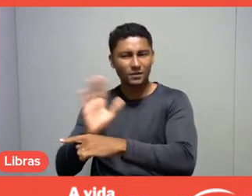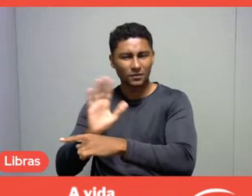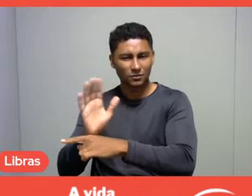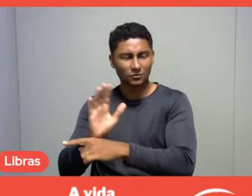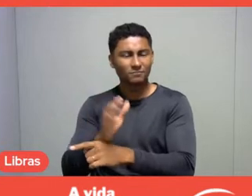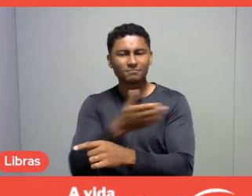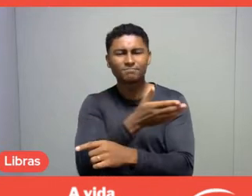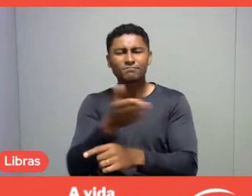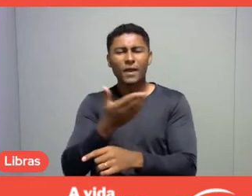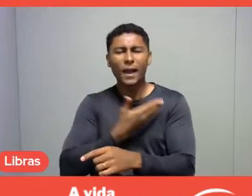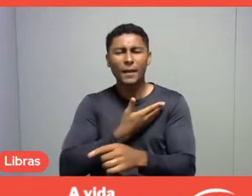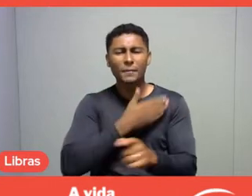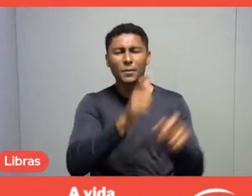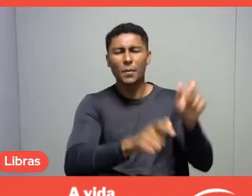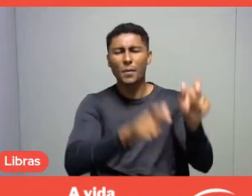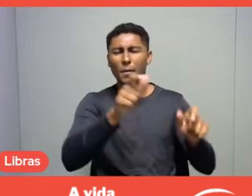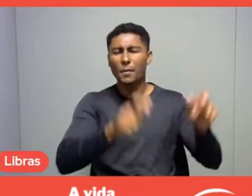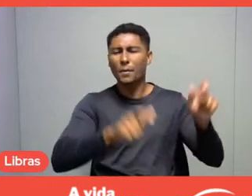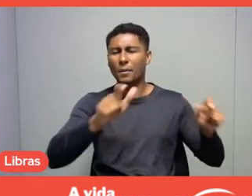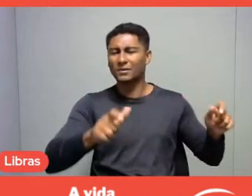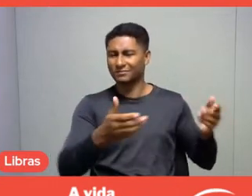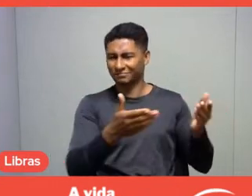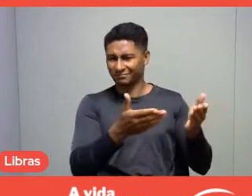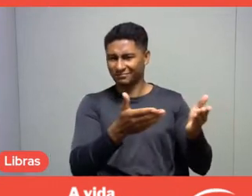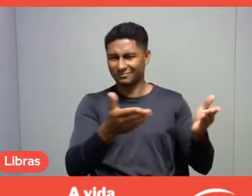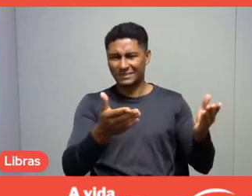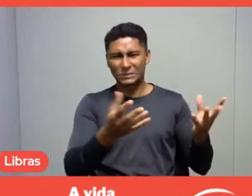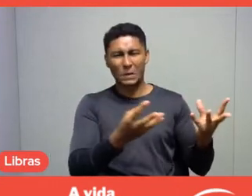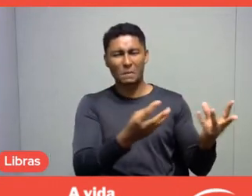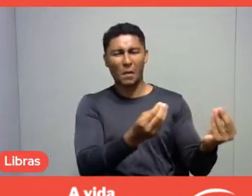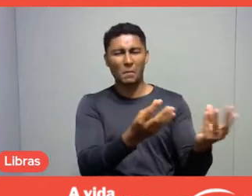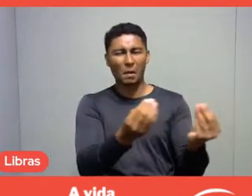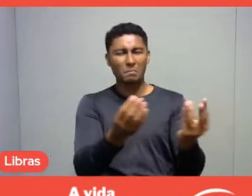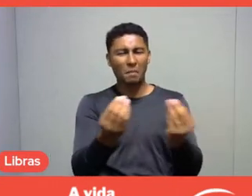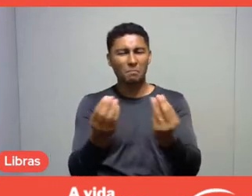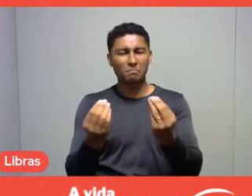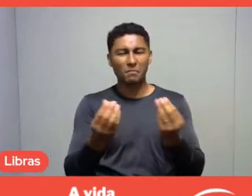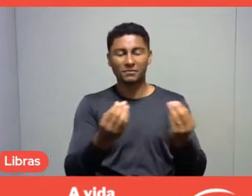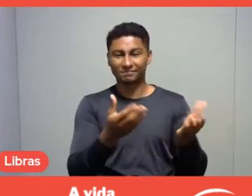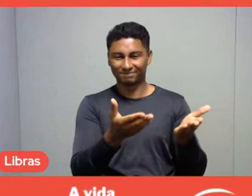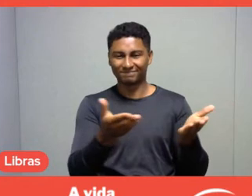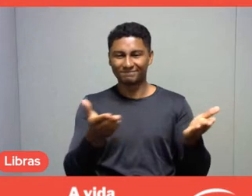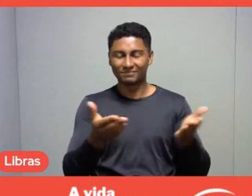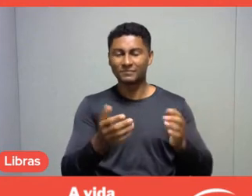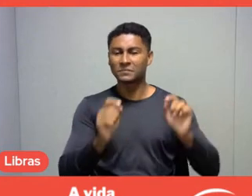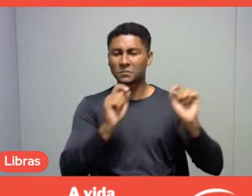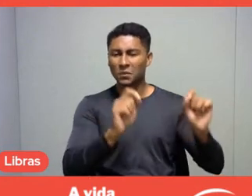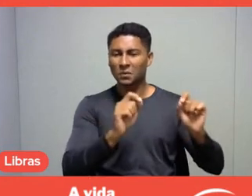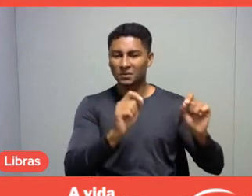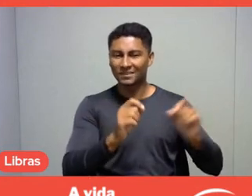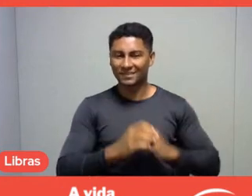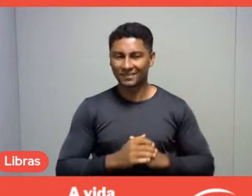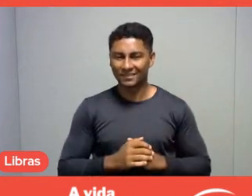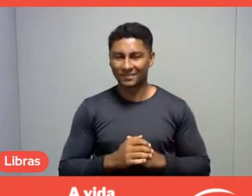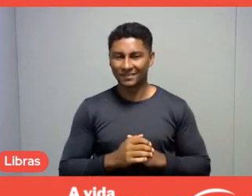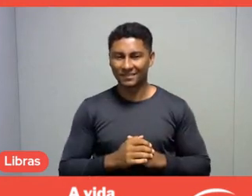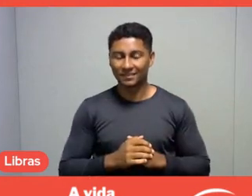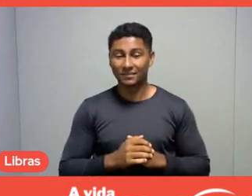gave us the opportunity to know a little more